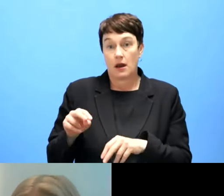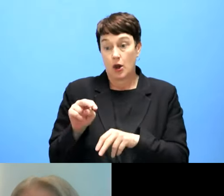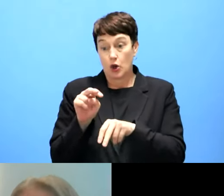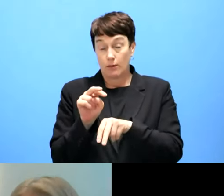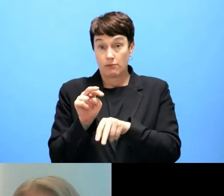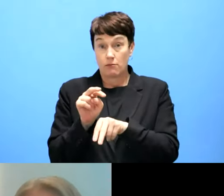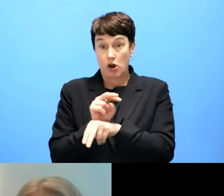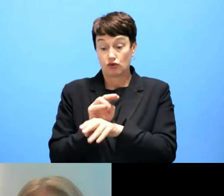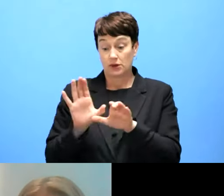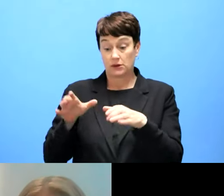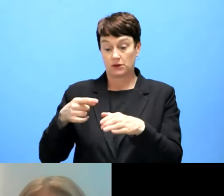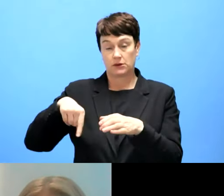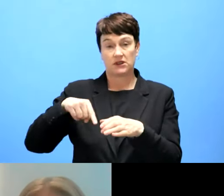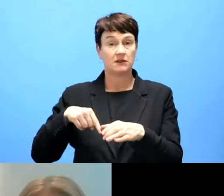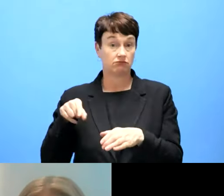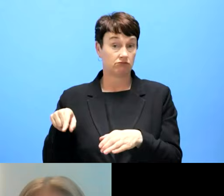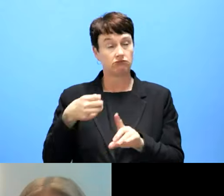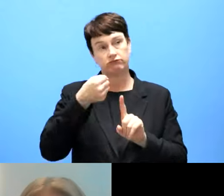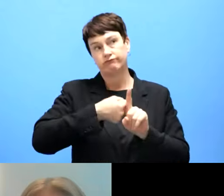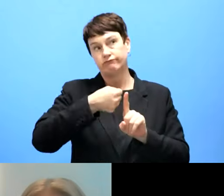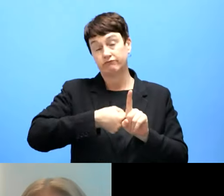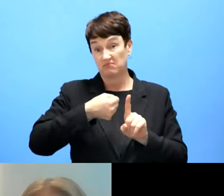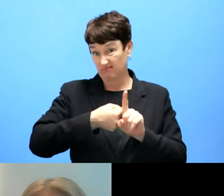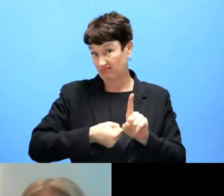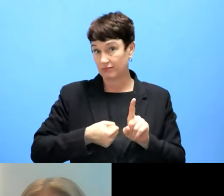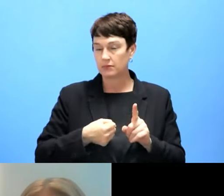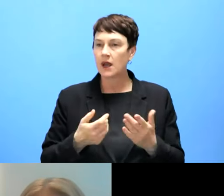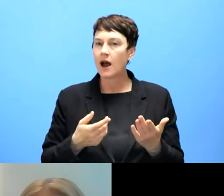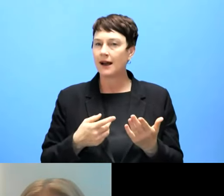and that's the power that public sector has. That's the beauty of the directive.